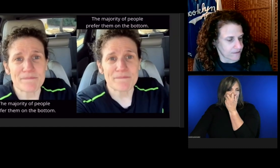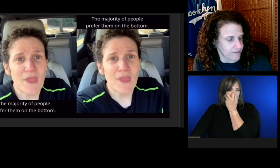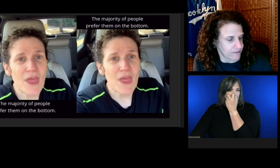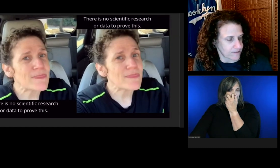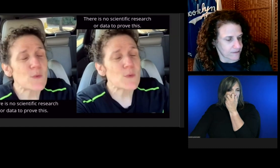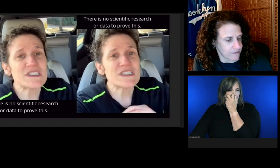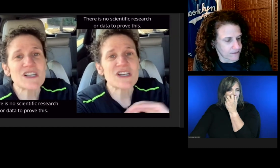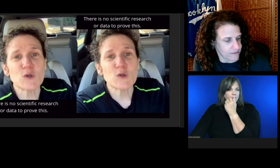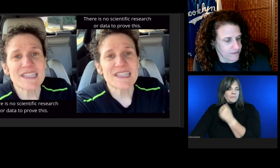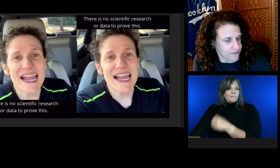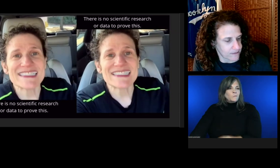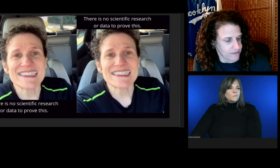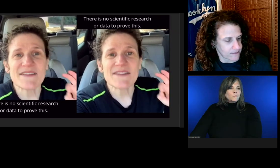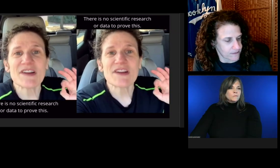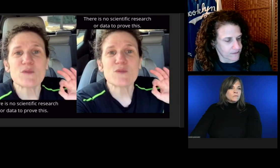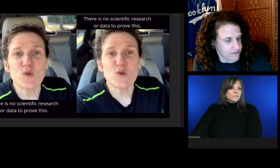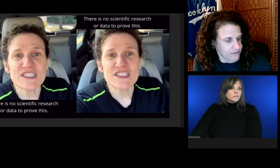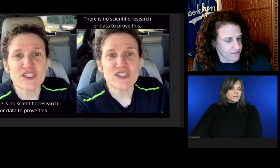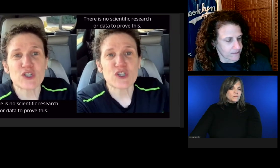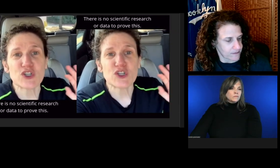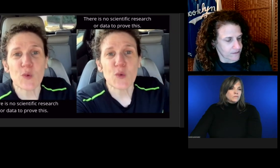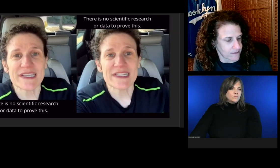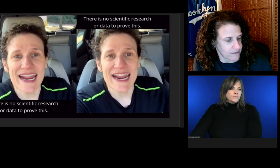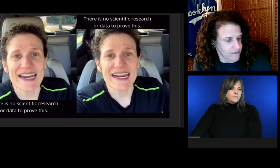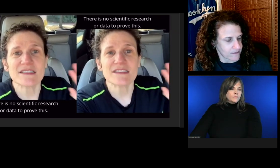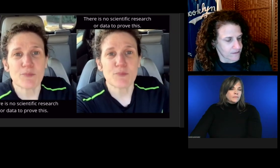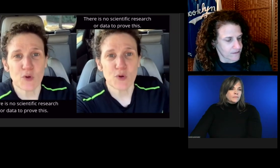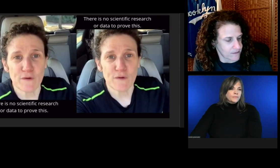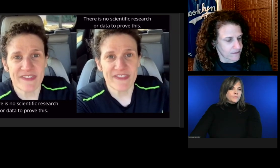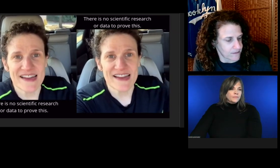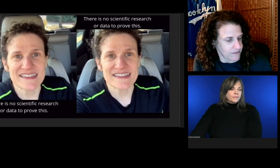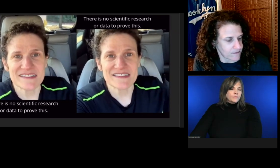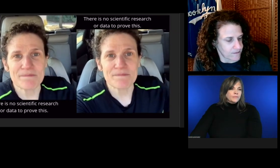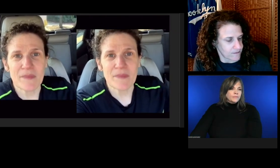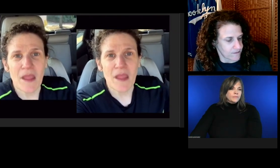There is no scientific research or data to prove this.